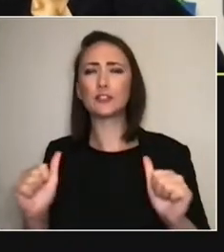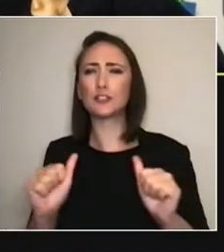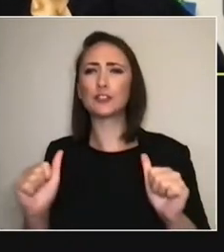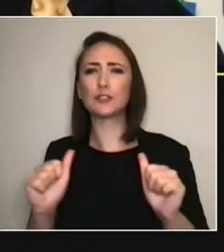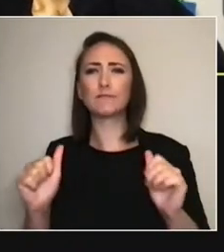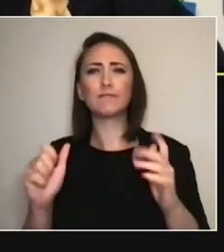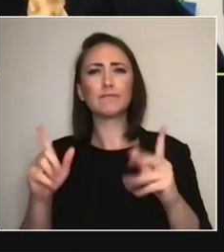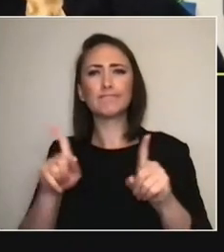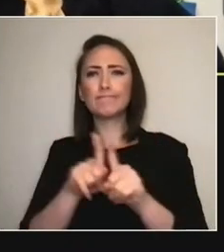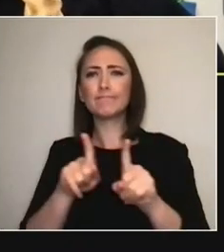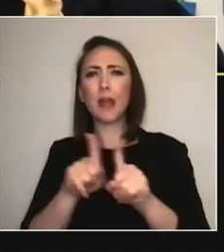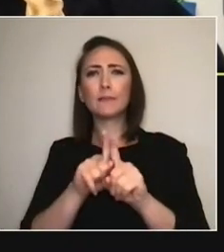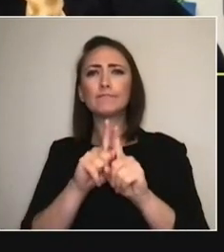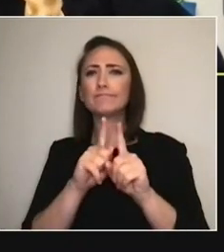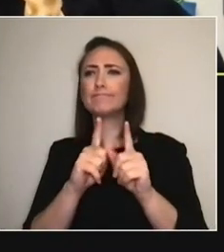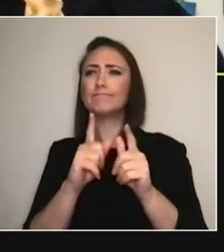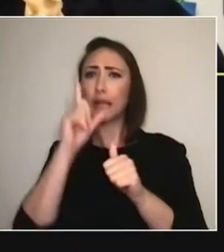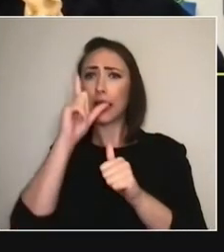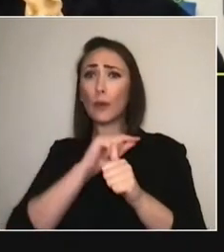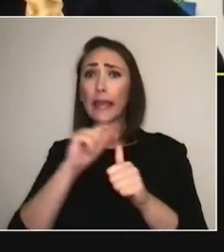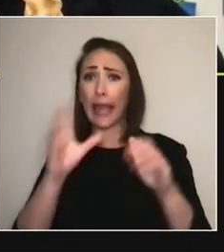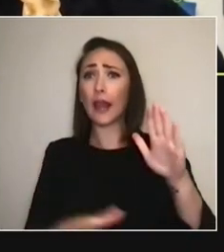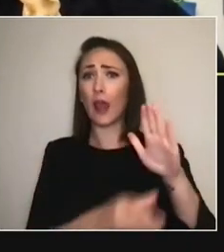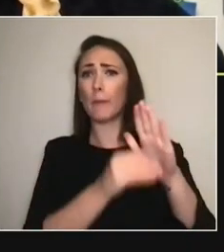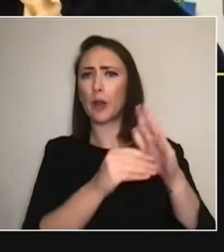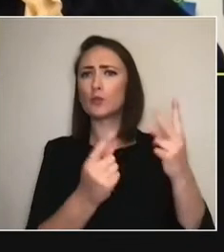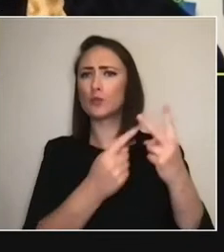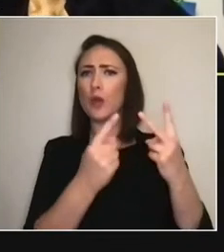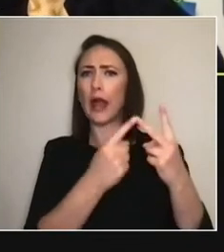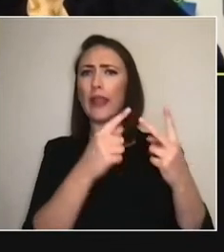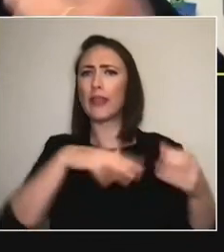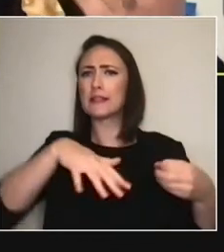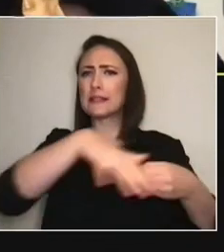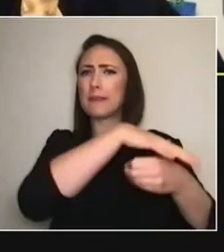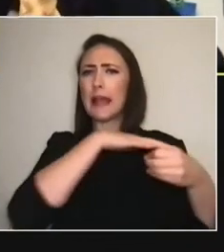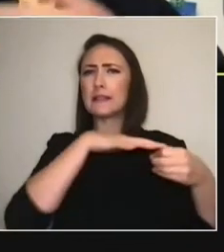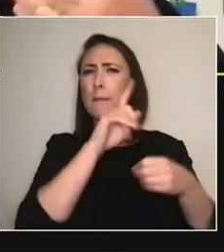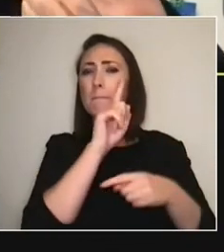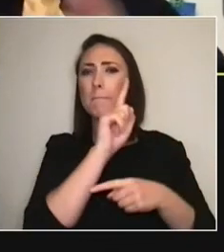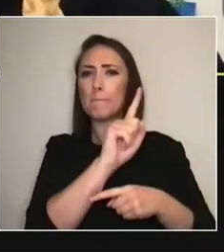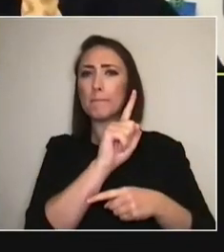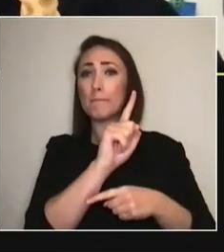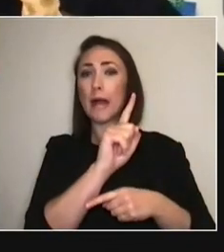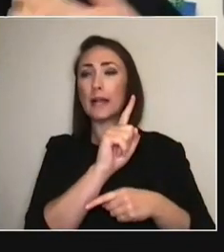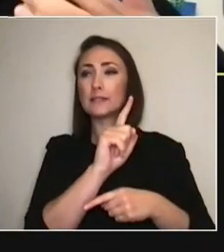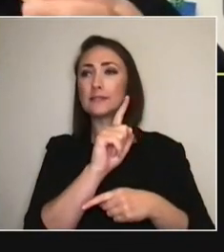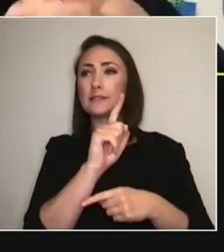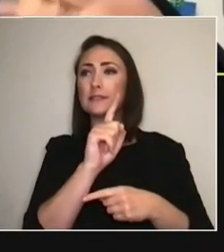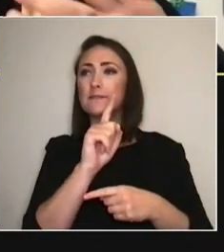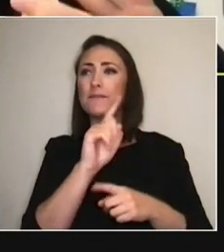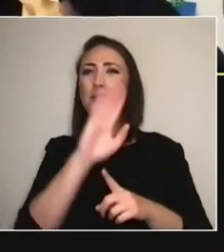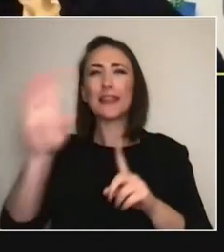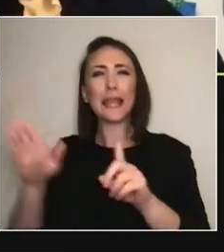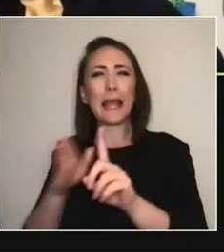But it has a possibility to live elsewhere if that's what the artist wanted, with all of the original intentions